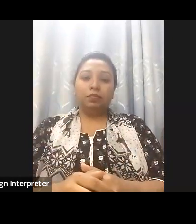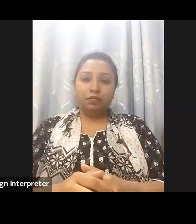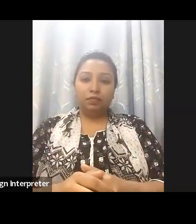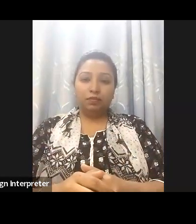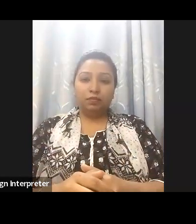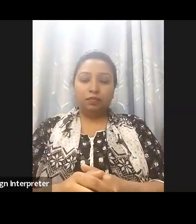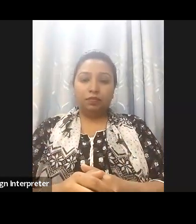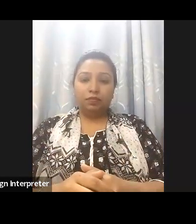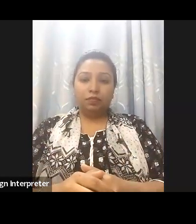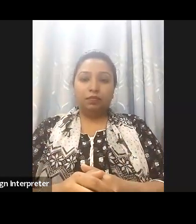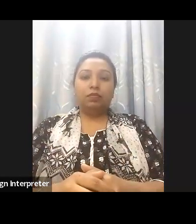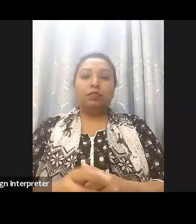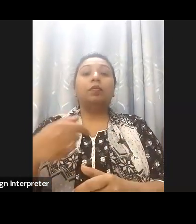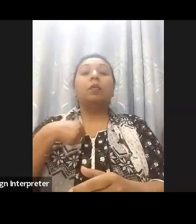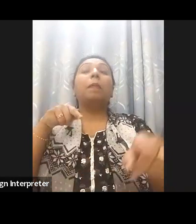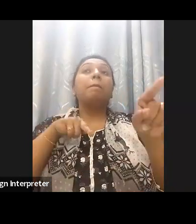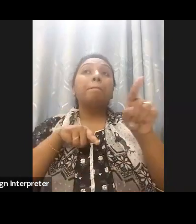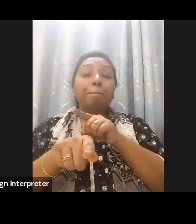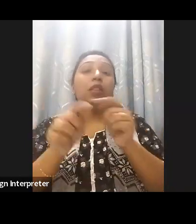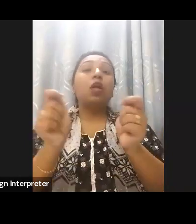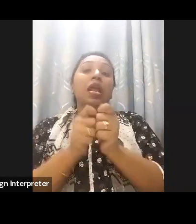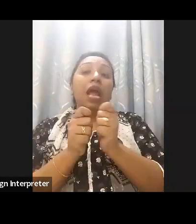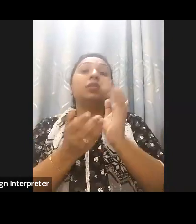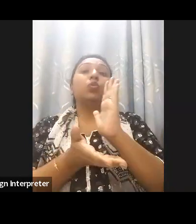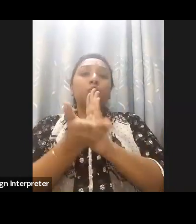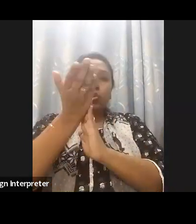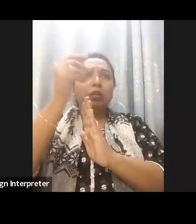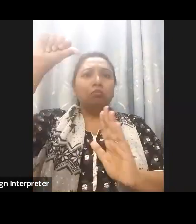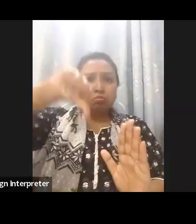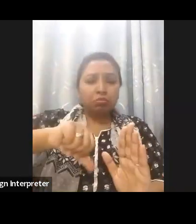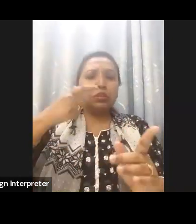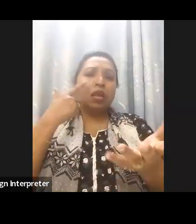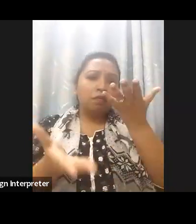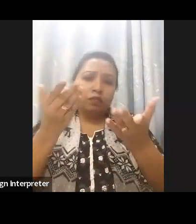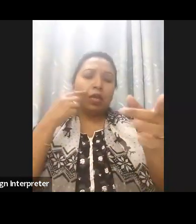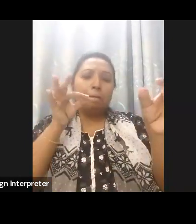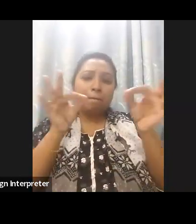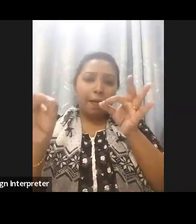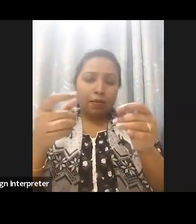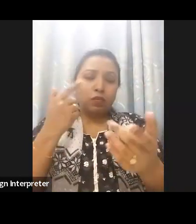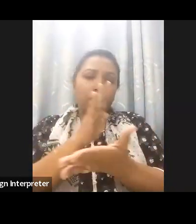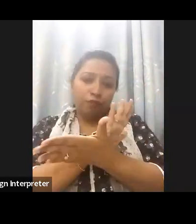to measure the return of the investment that you are doing as as it was very clearly said if we